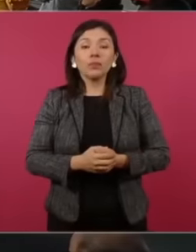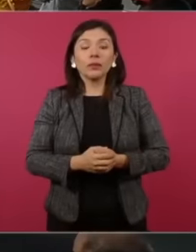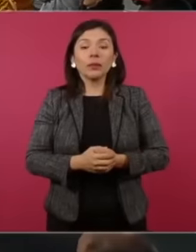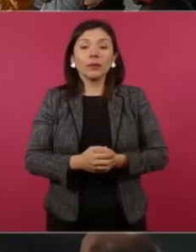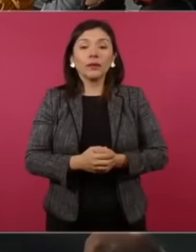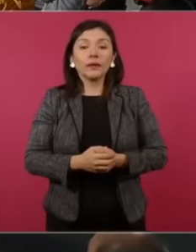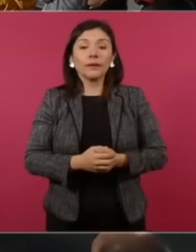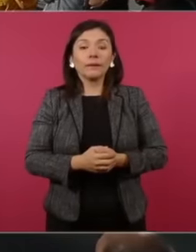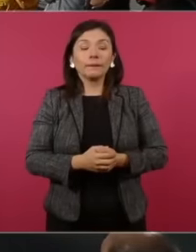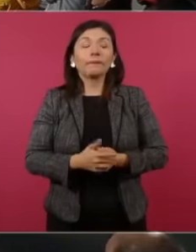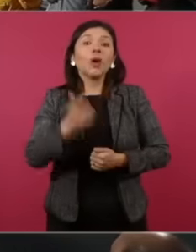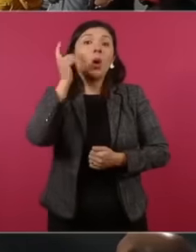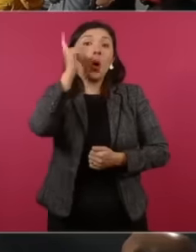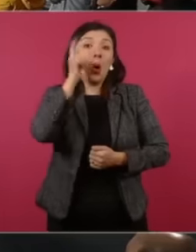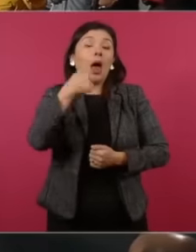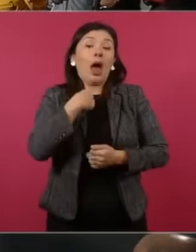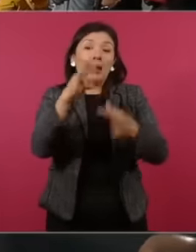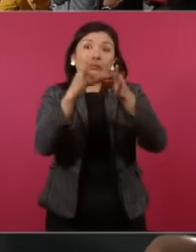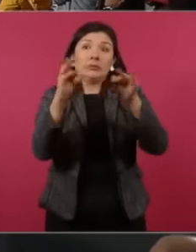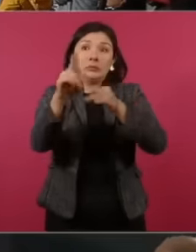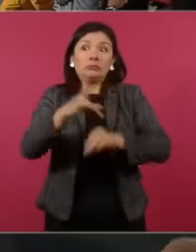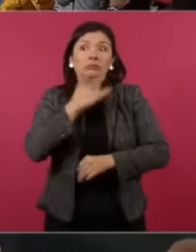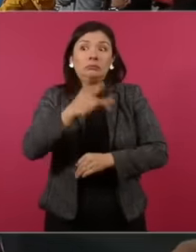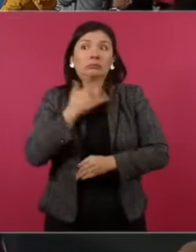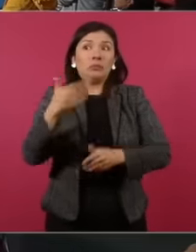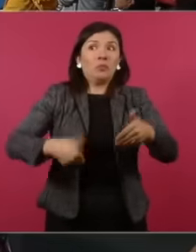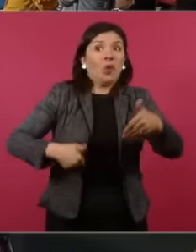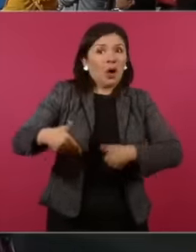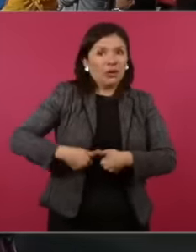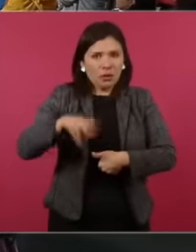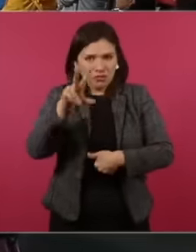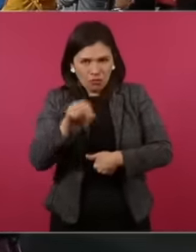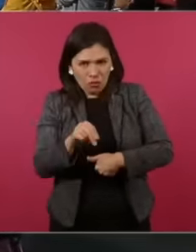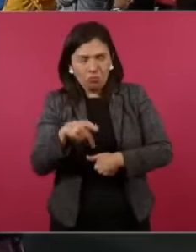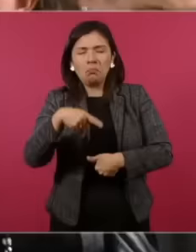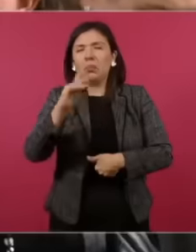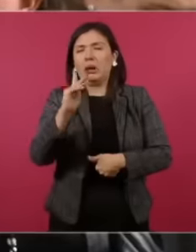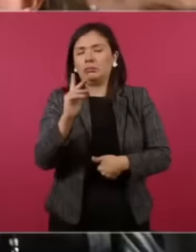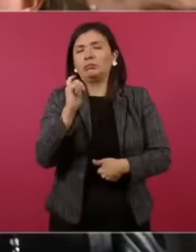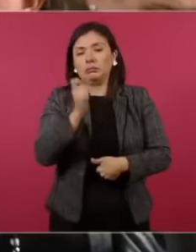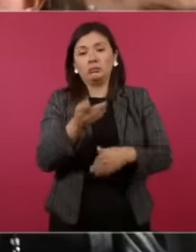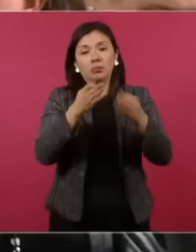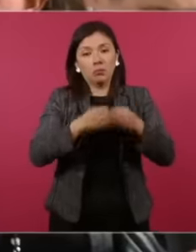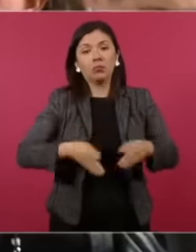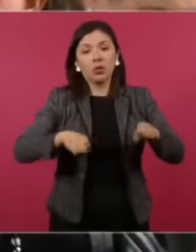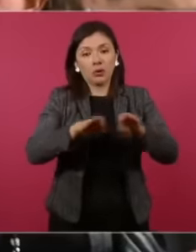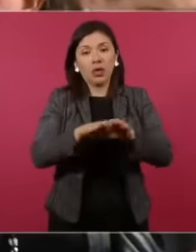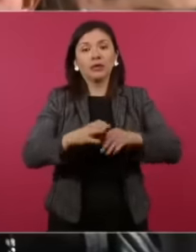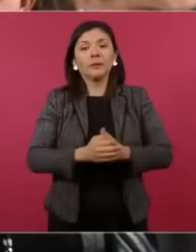don't take what I'm going to say wrong but I think it's very important I breathe